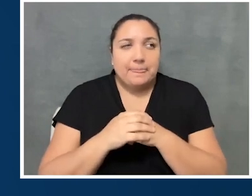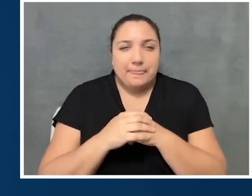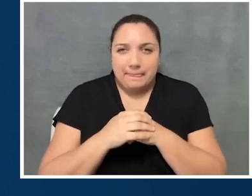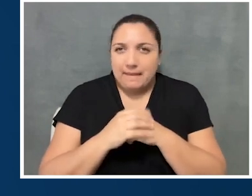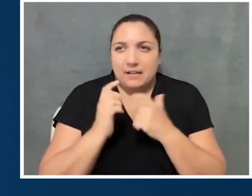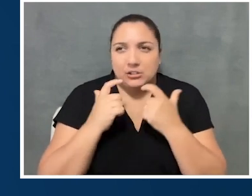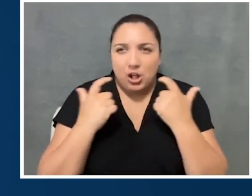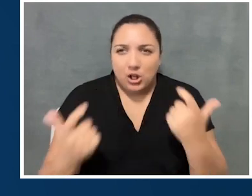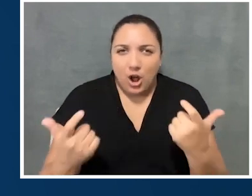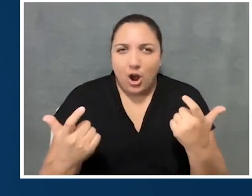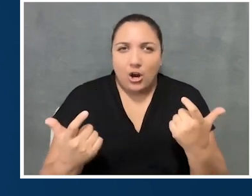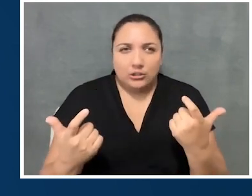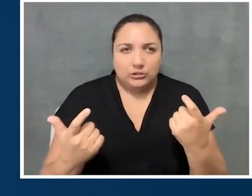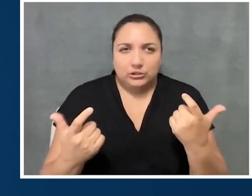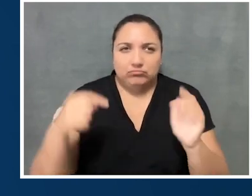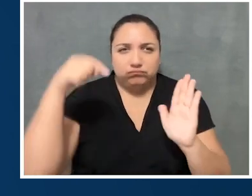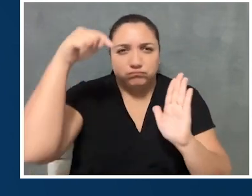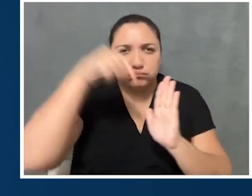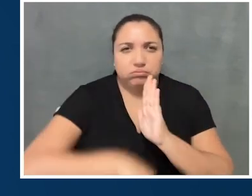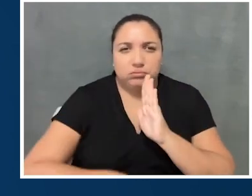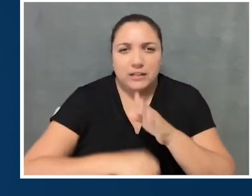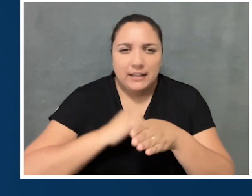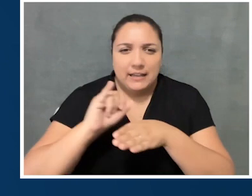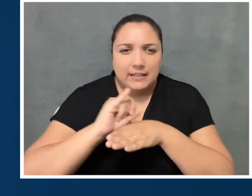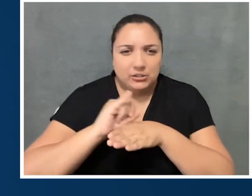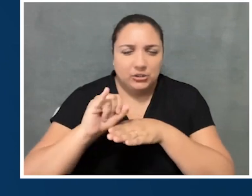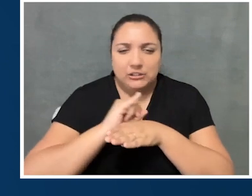it's a such a large and vast industry